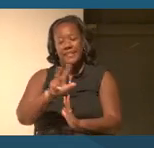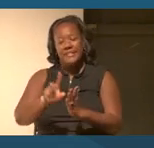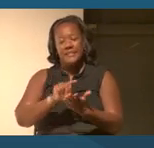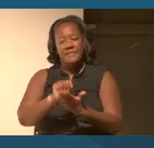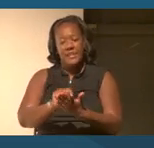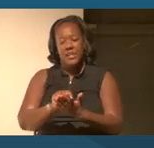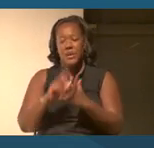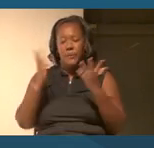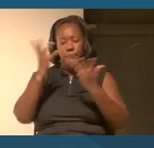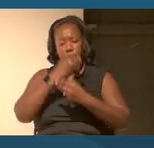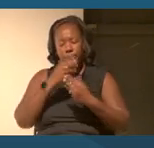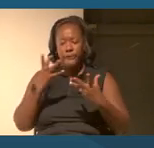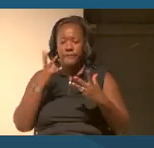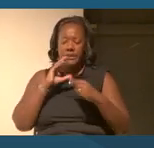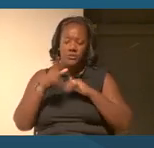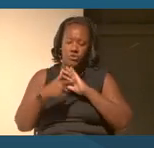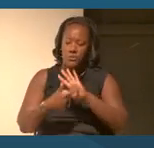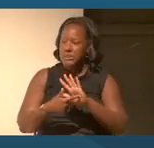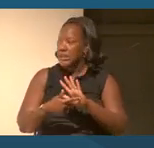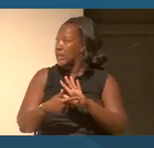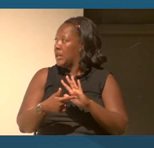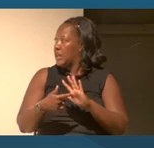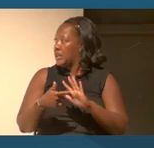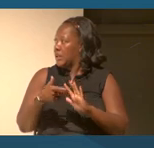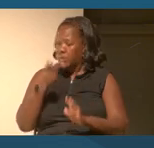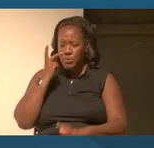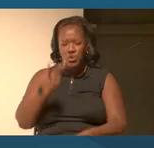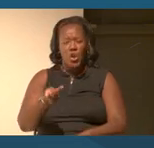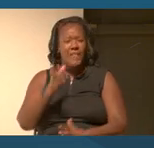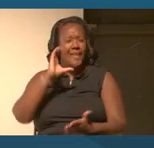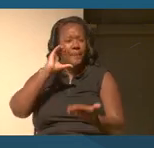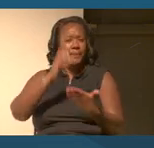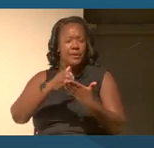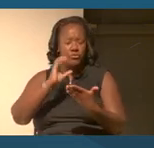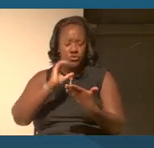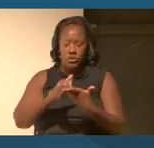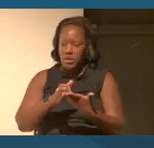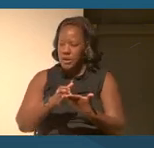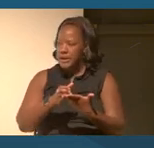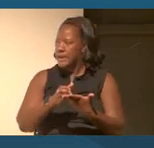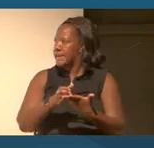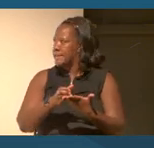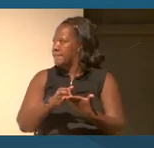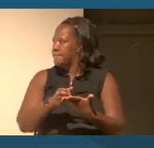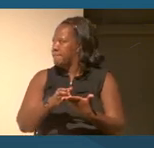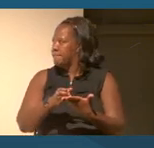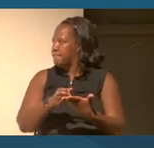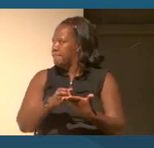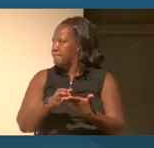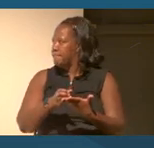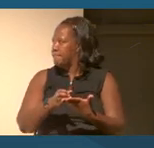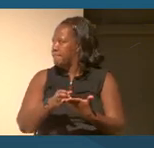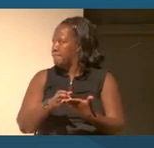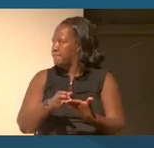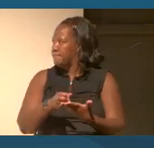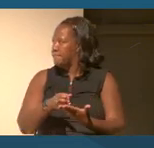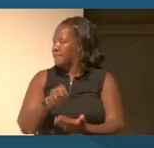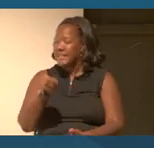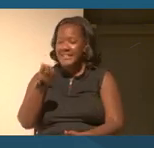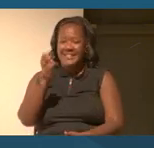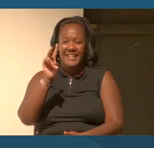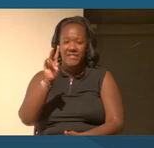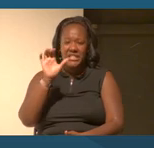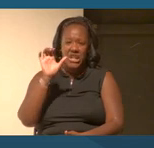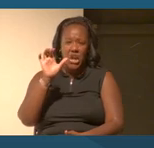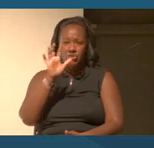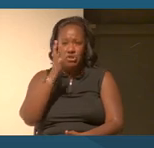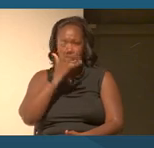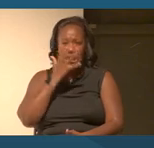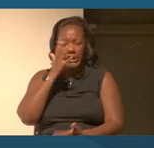And when you saw that illustrated 17th century looking document of the different customs,